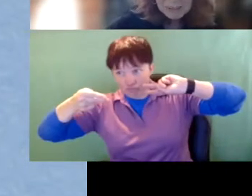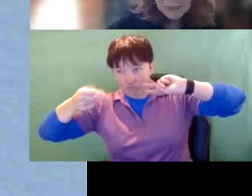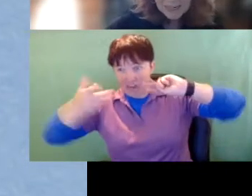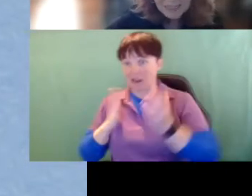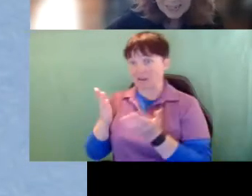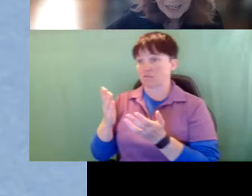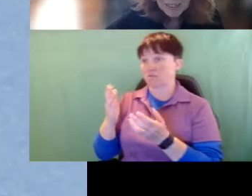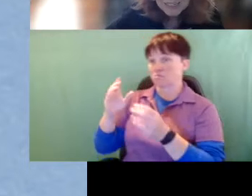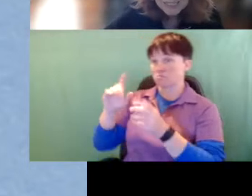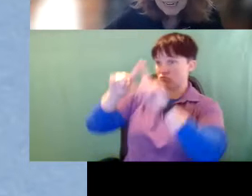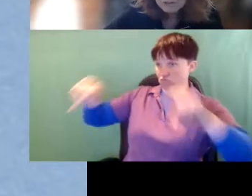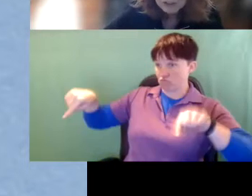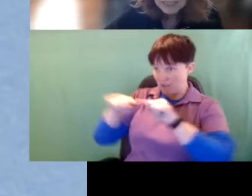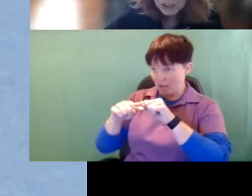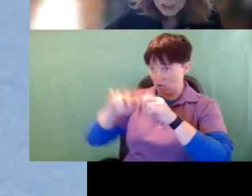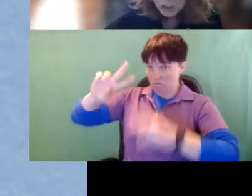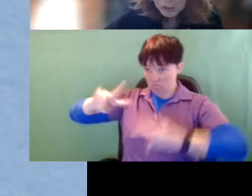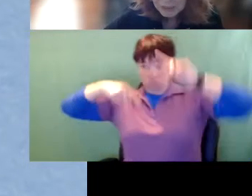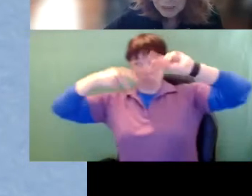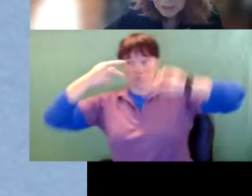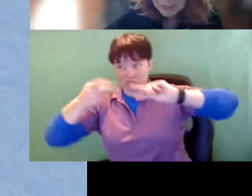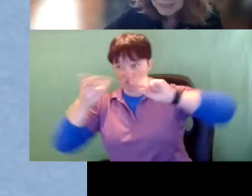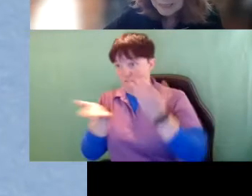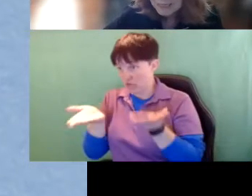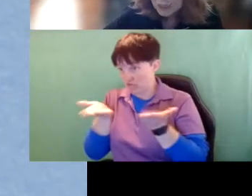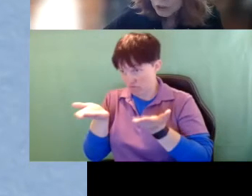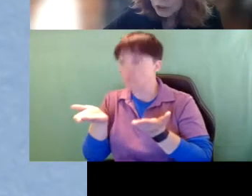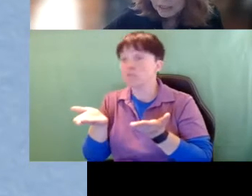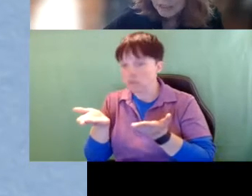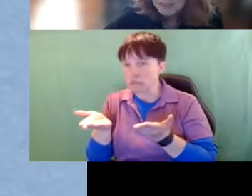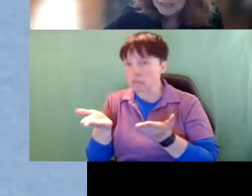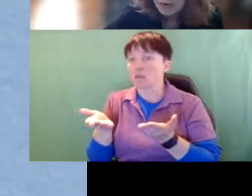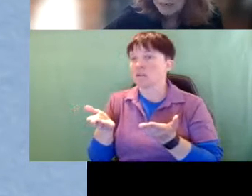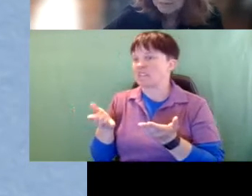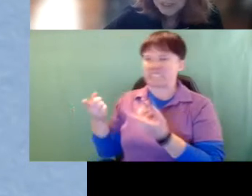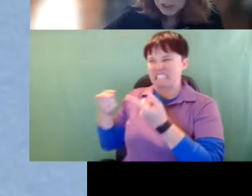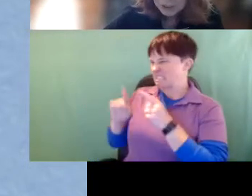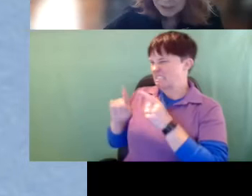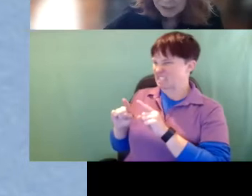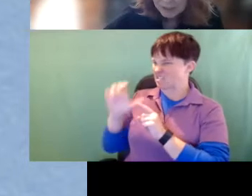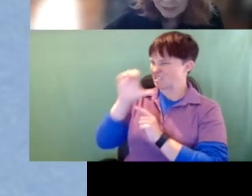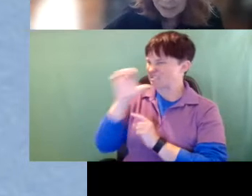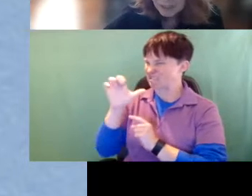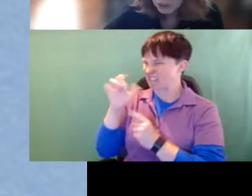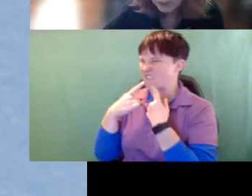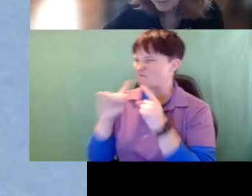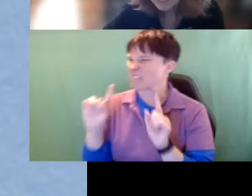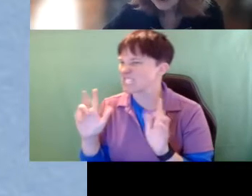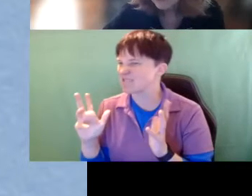upside down and say for these children incidental learning is not efficient. It may not even